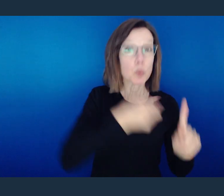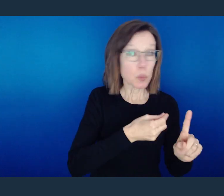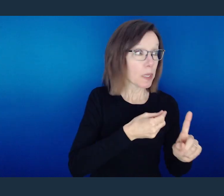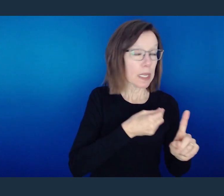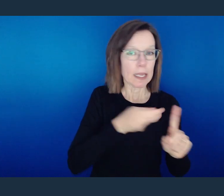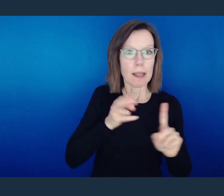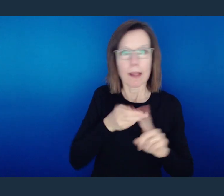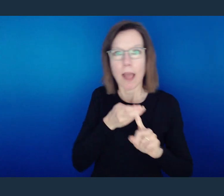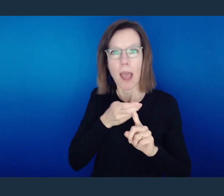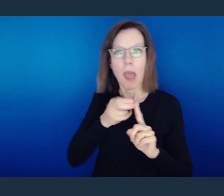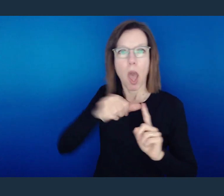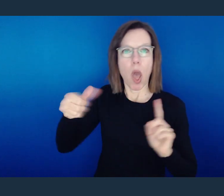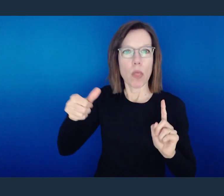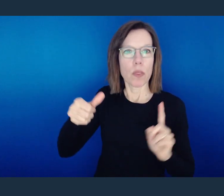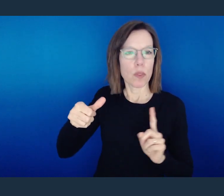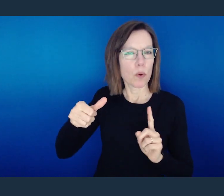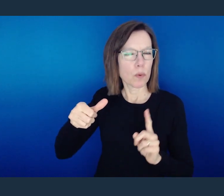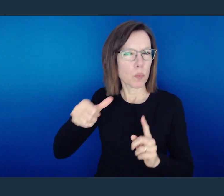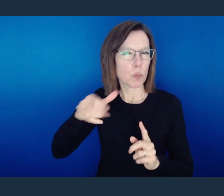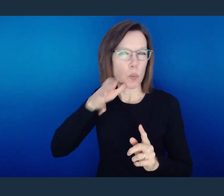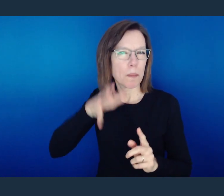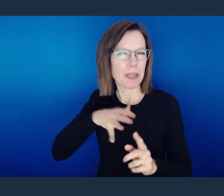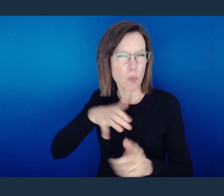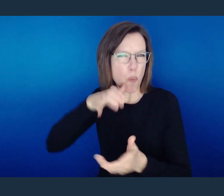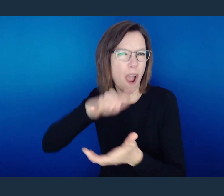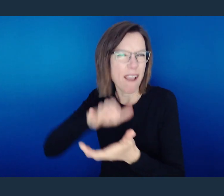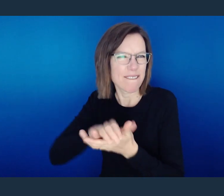had taken another man's wife, her name being Bathsheba.